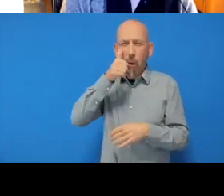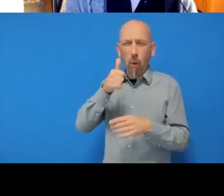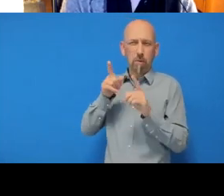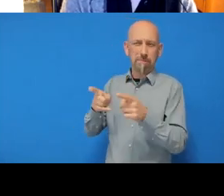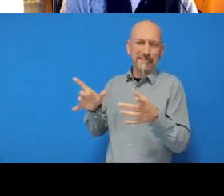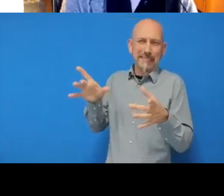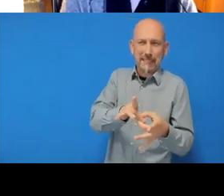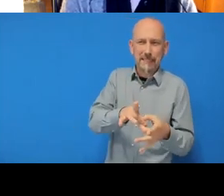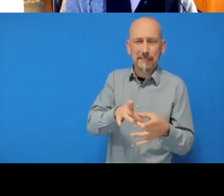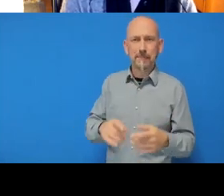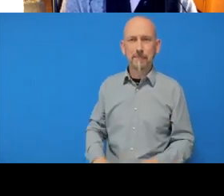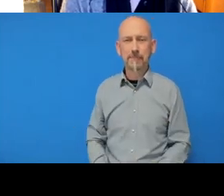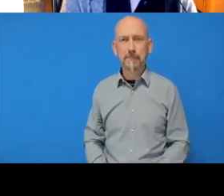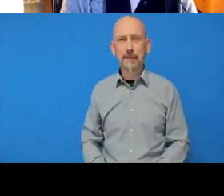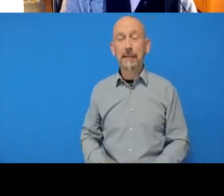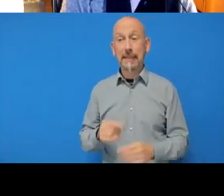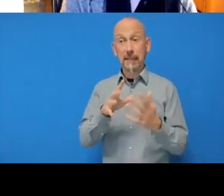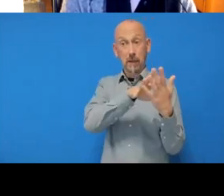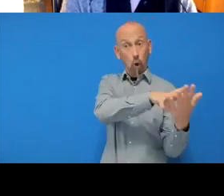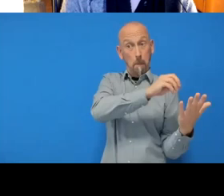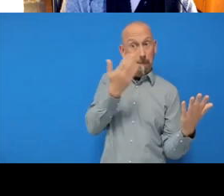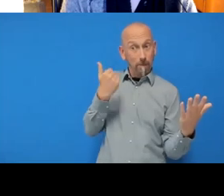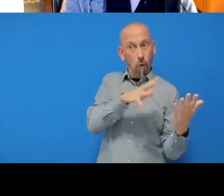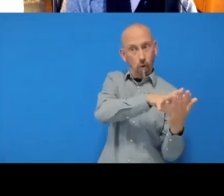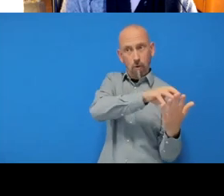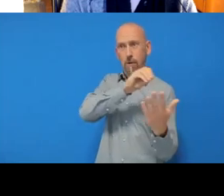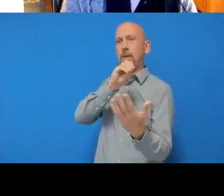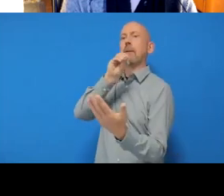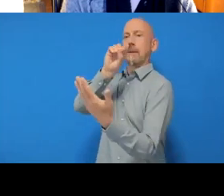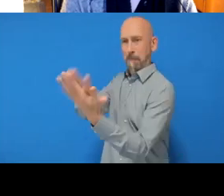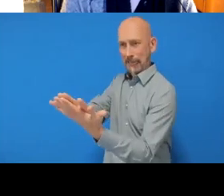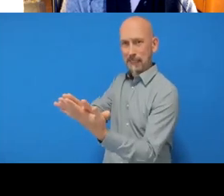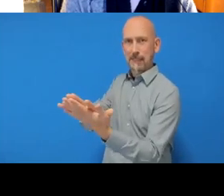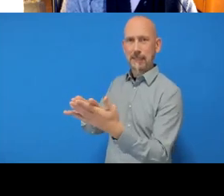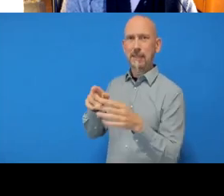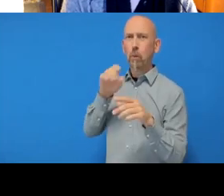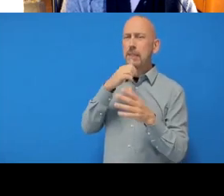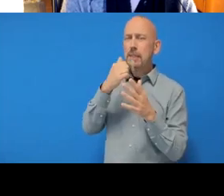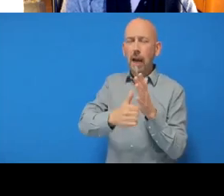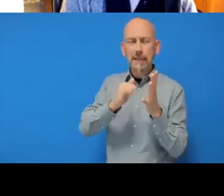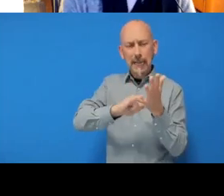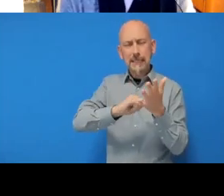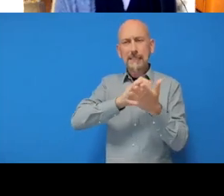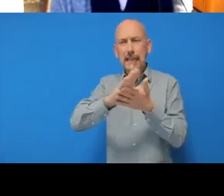and I paste what I had on the clipboard, this thing that starts ‘ssh-rsa’